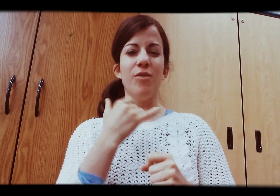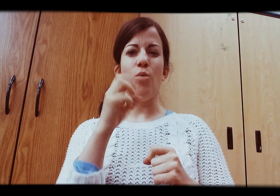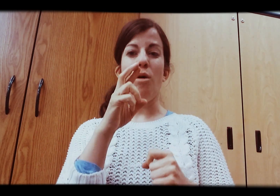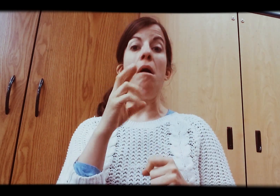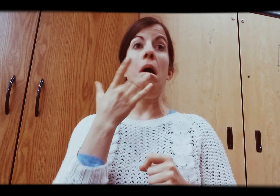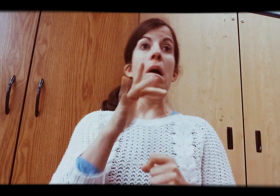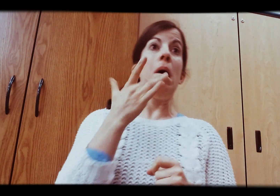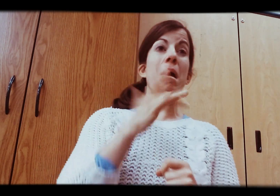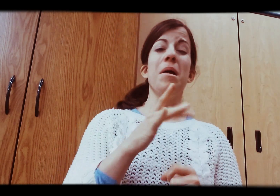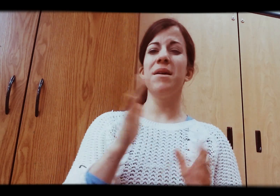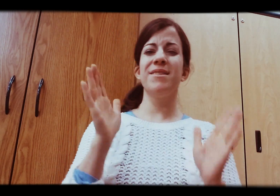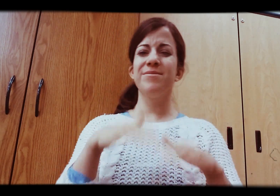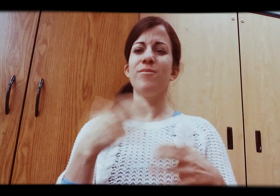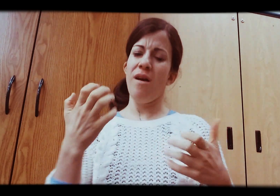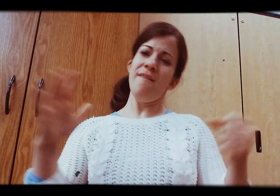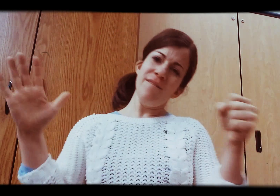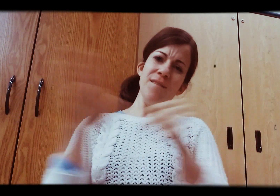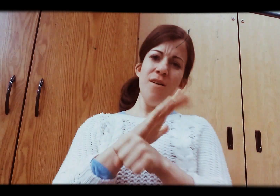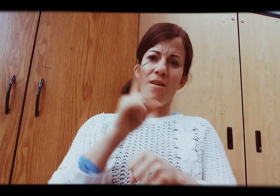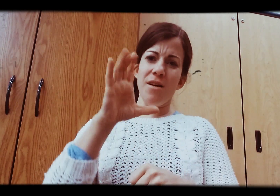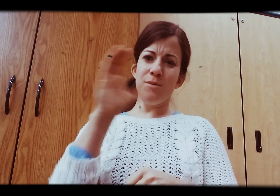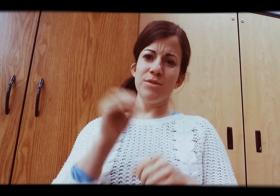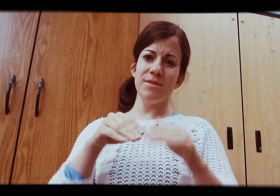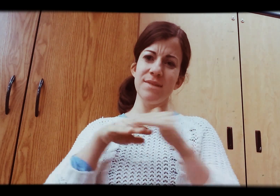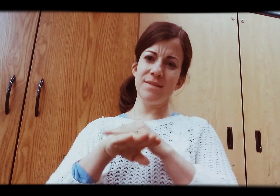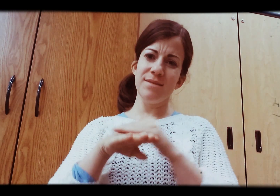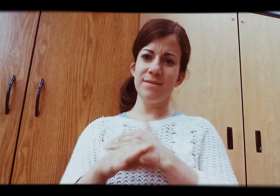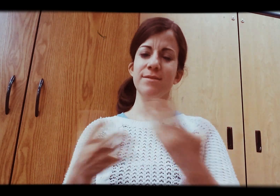Or sometimes, I was lucky to get it right. I don't like that. I want FULL 100% access to information.